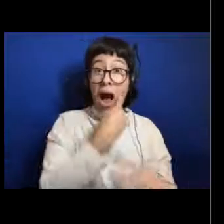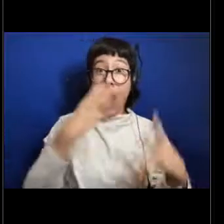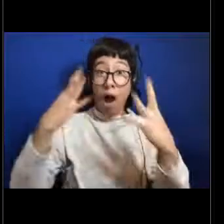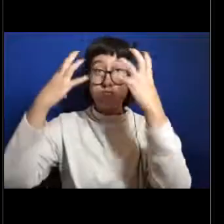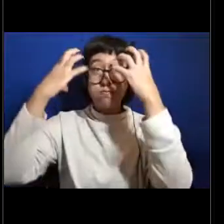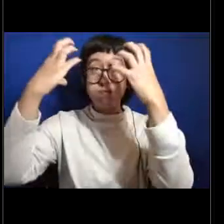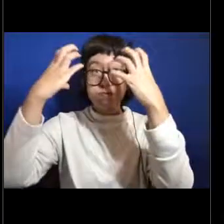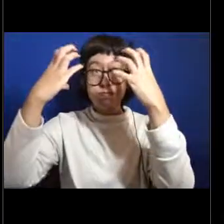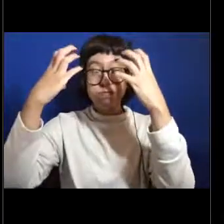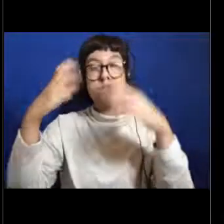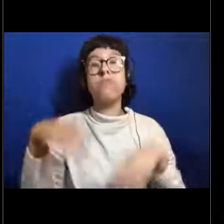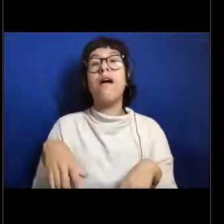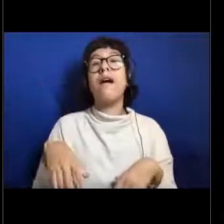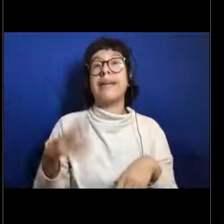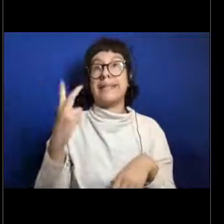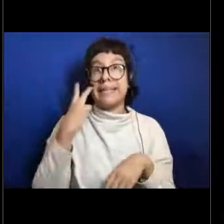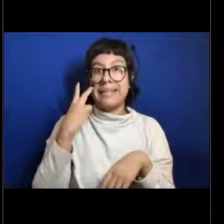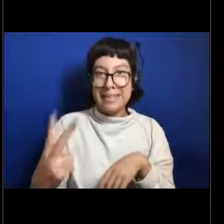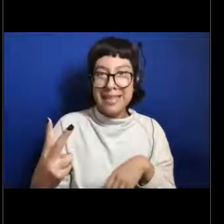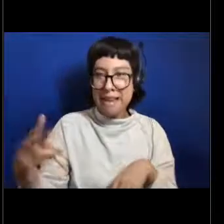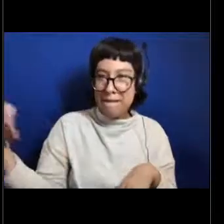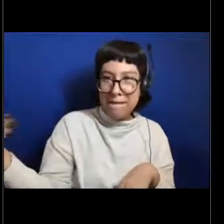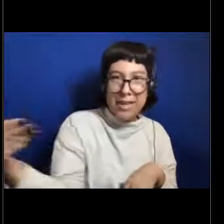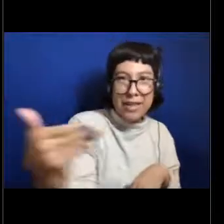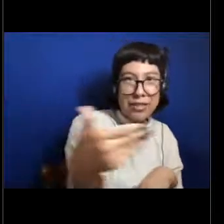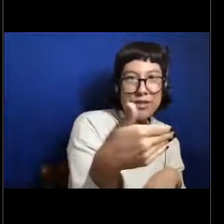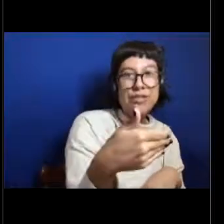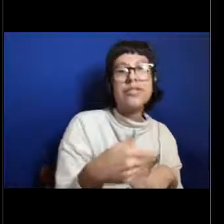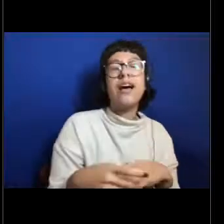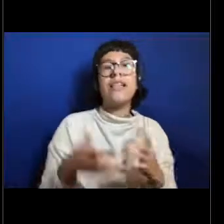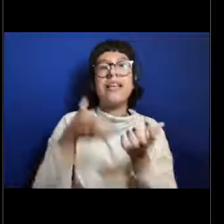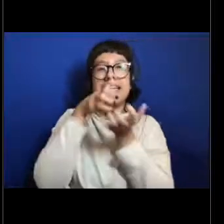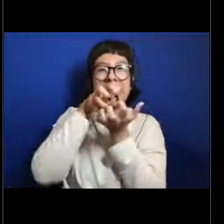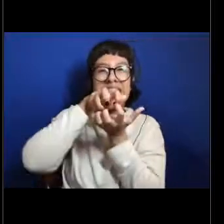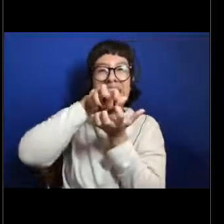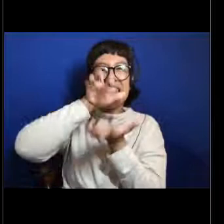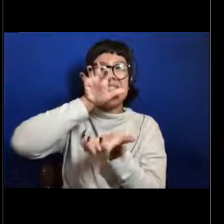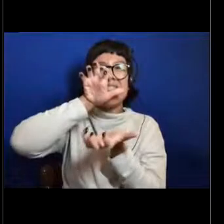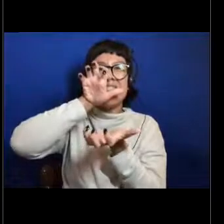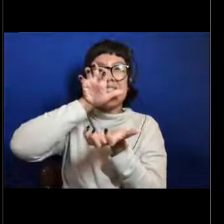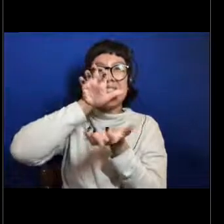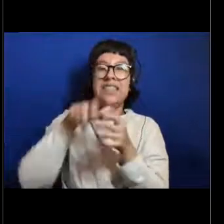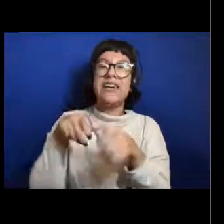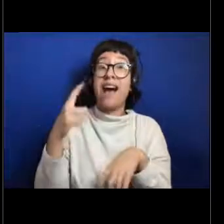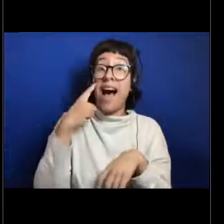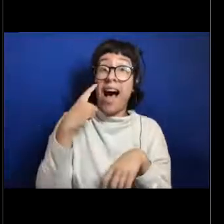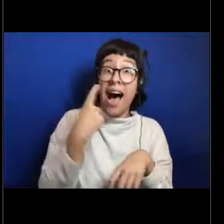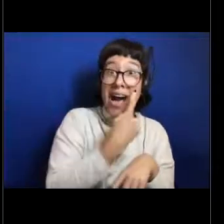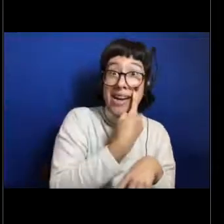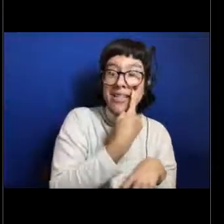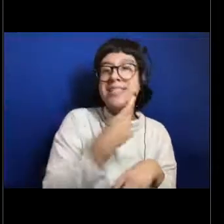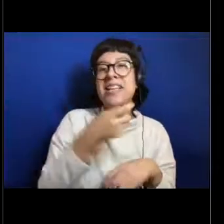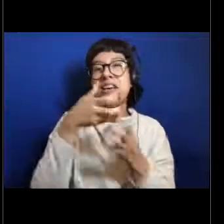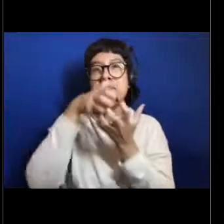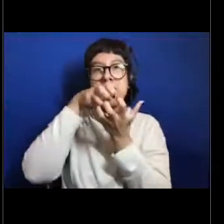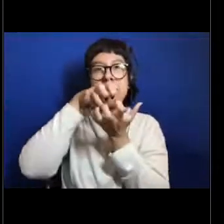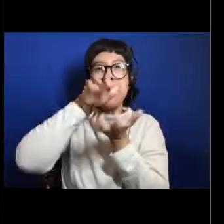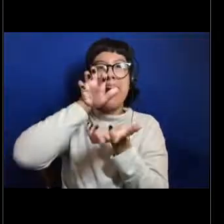and then you've got these big jaws that are upward facing, both their eyes and their mouth look right up at that lure,